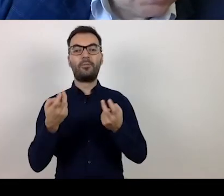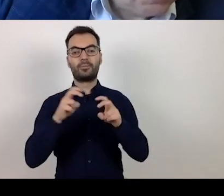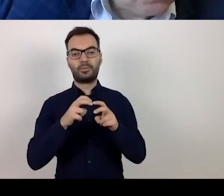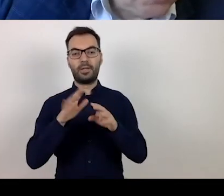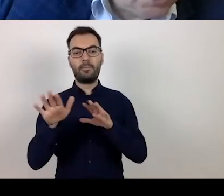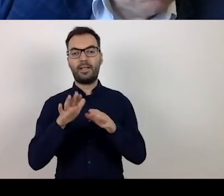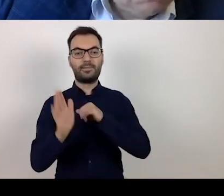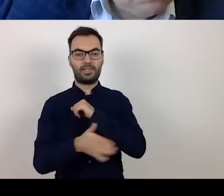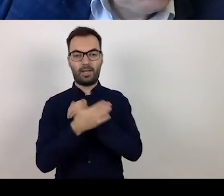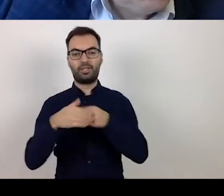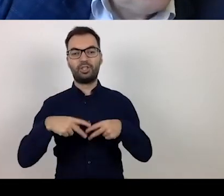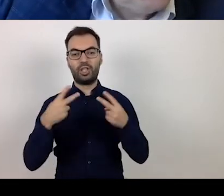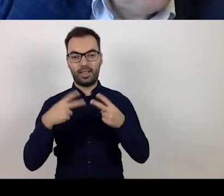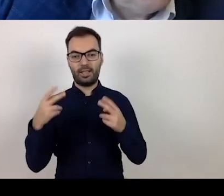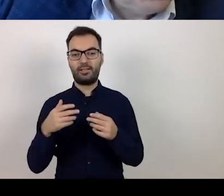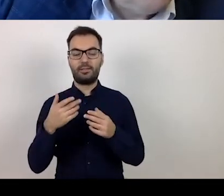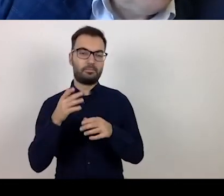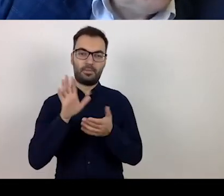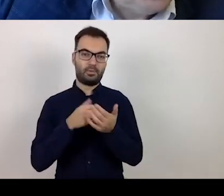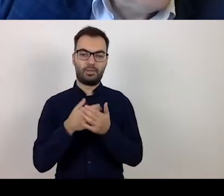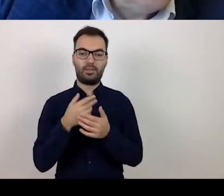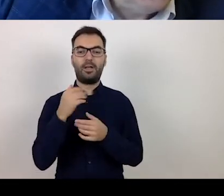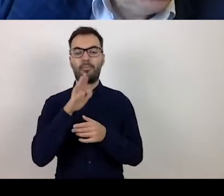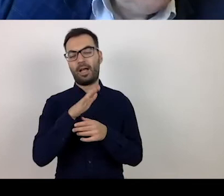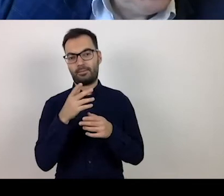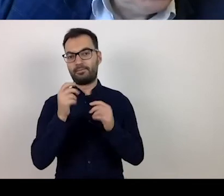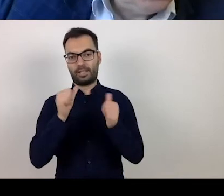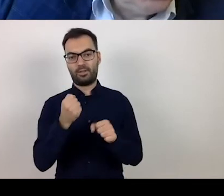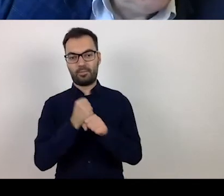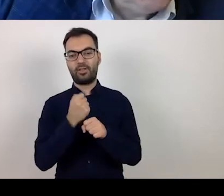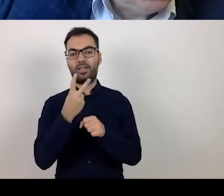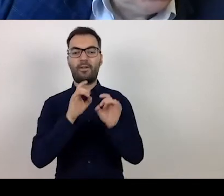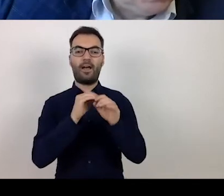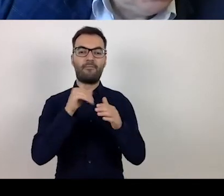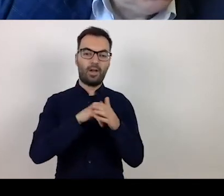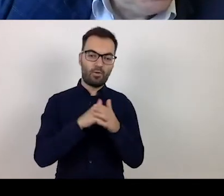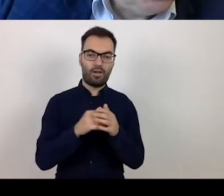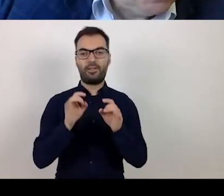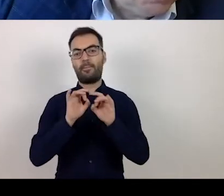that, let’s say, employs two teachers, an educator, a psychologist, a speech therapist.